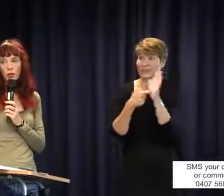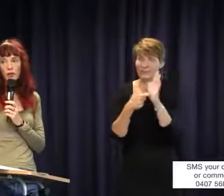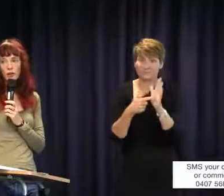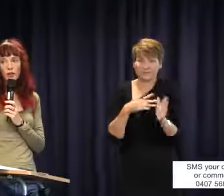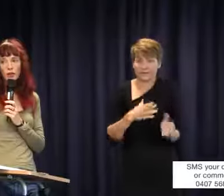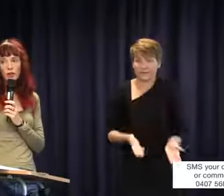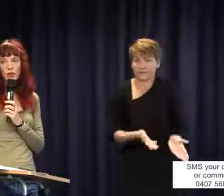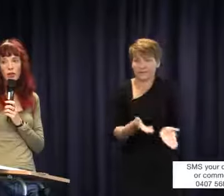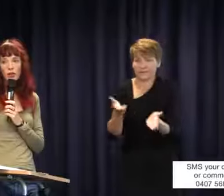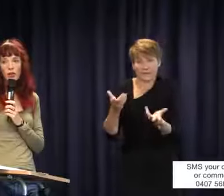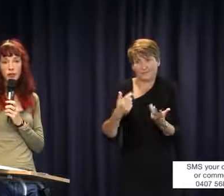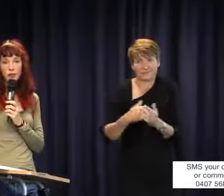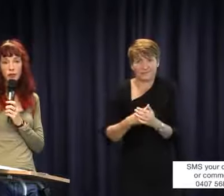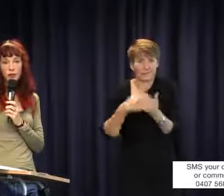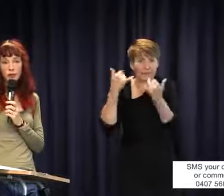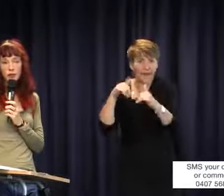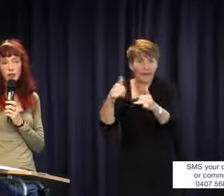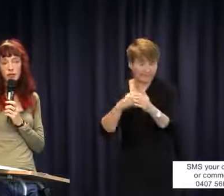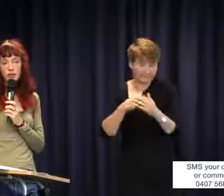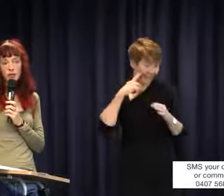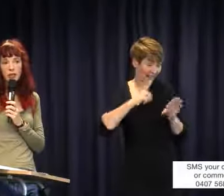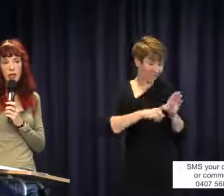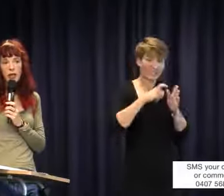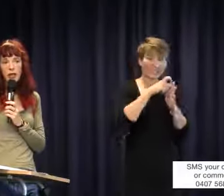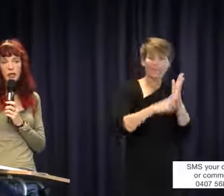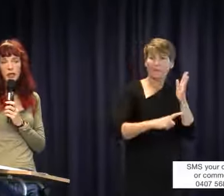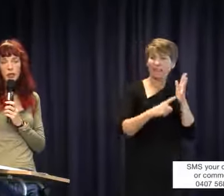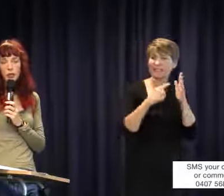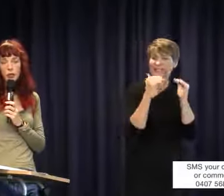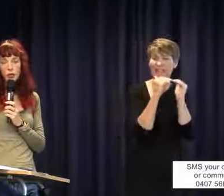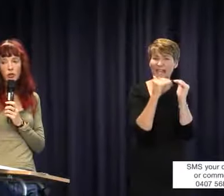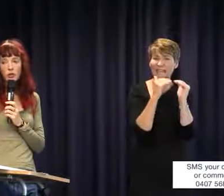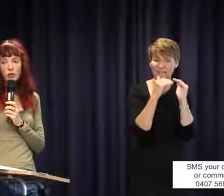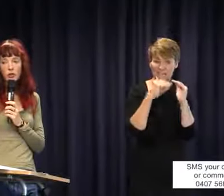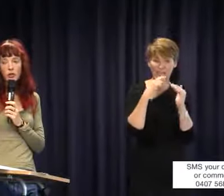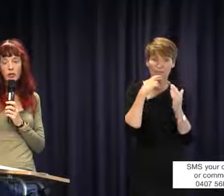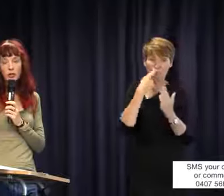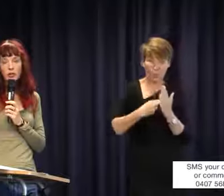every five years, last year of the disability standards and in the report that came out